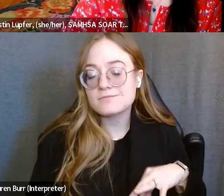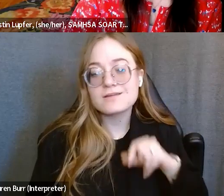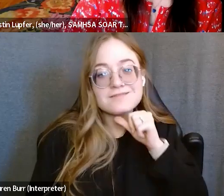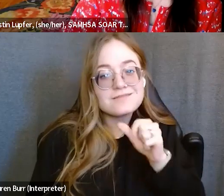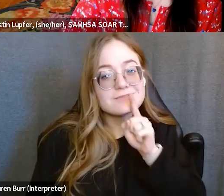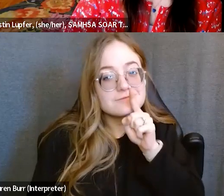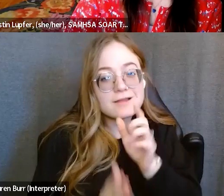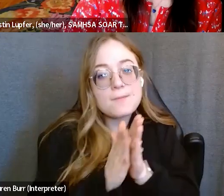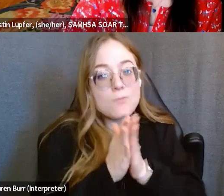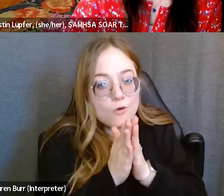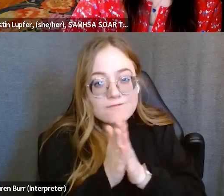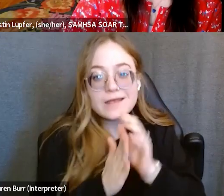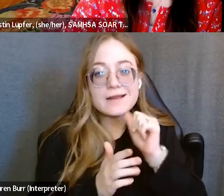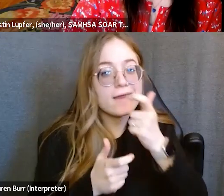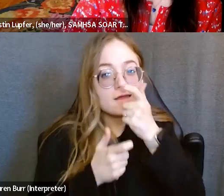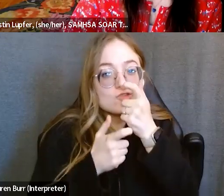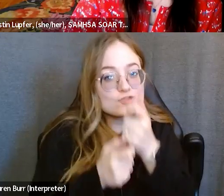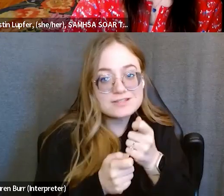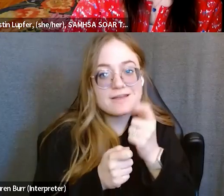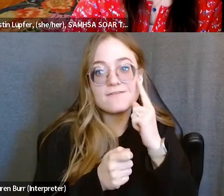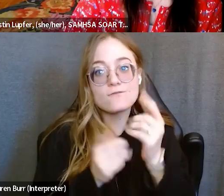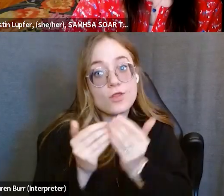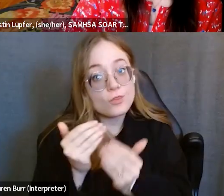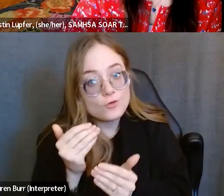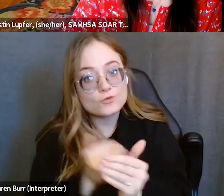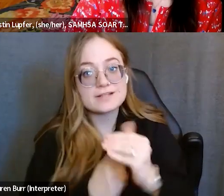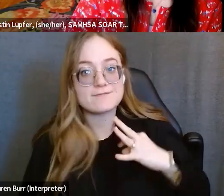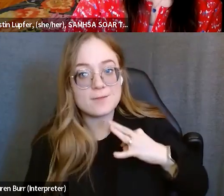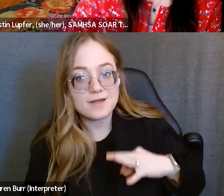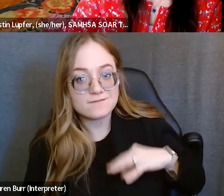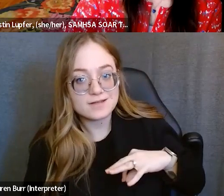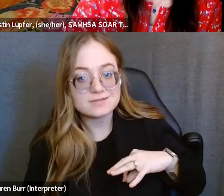or interested in getting the rest and sticking with the medical care.